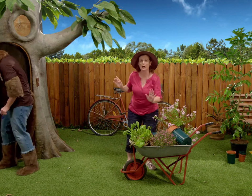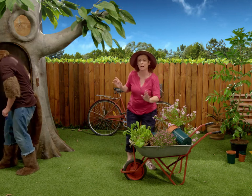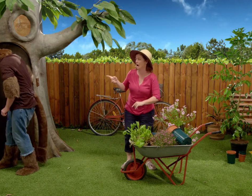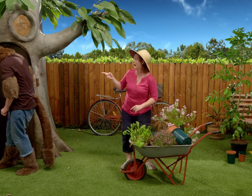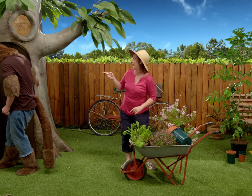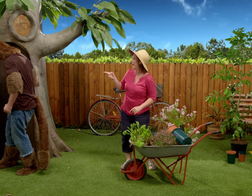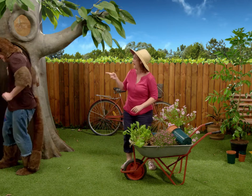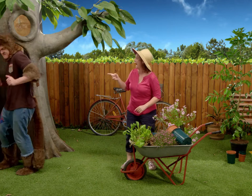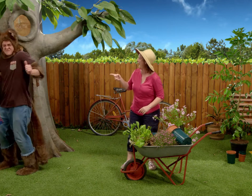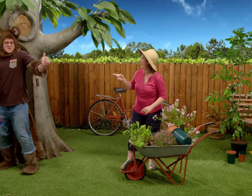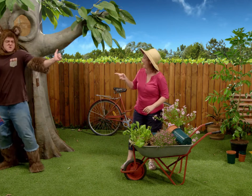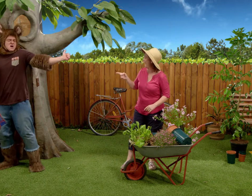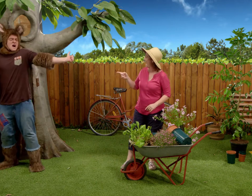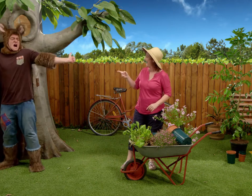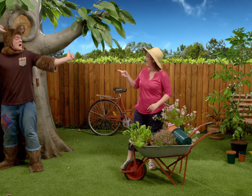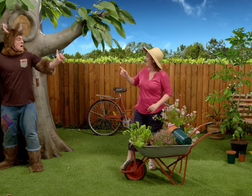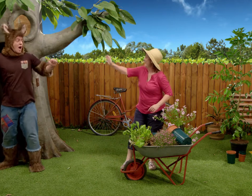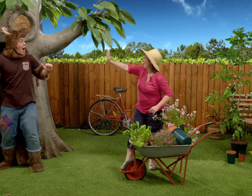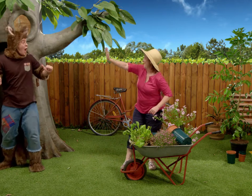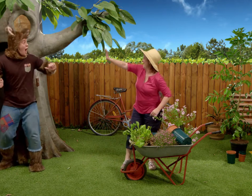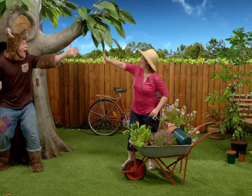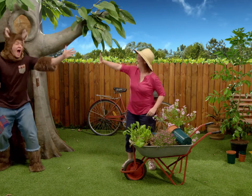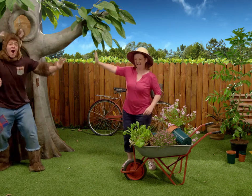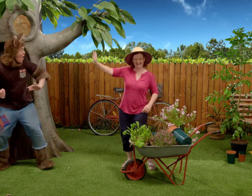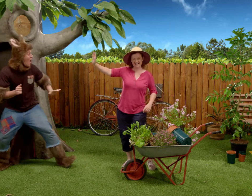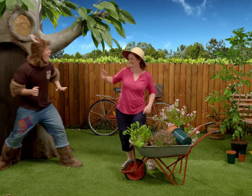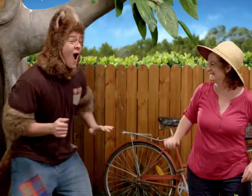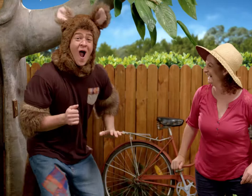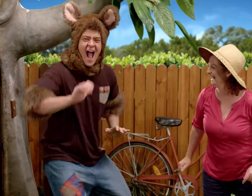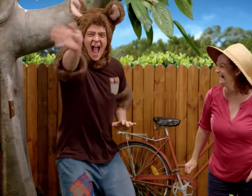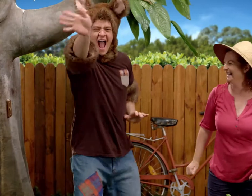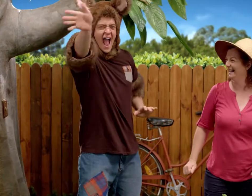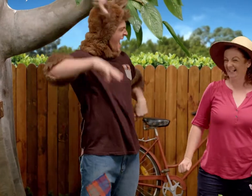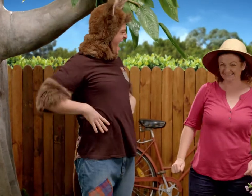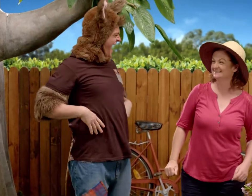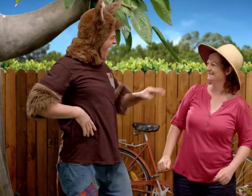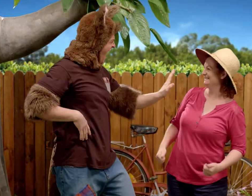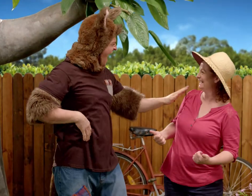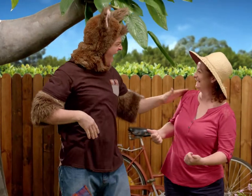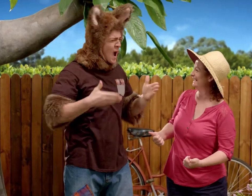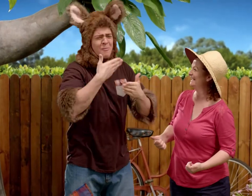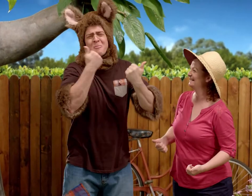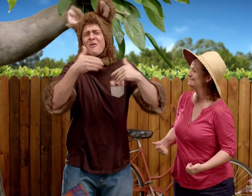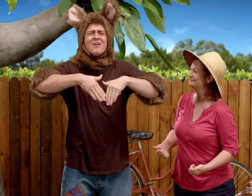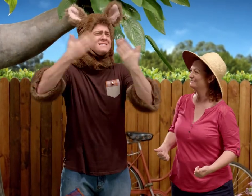Oh look! Hello Sally. Hi Possum. Hello everyone.